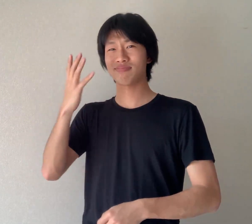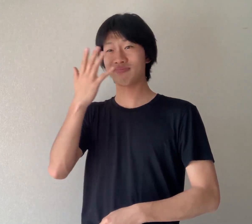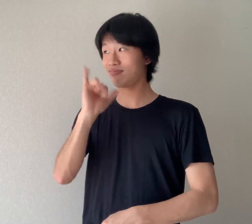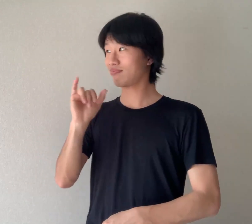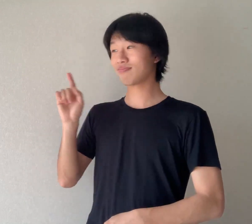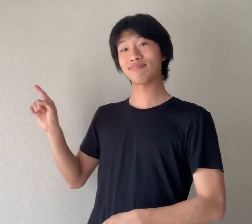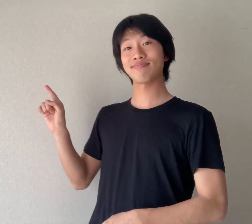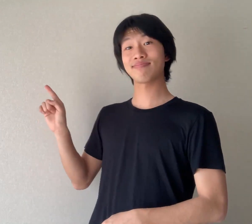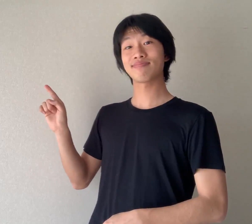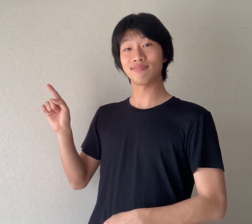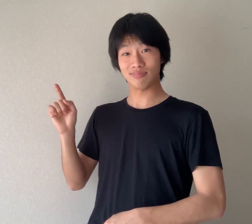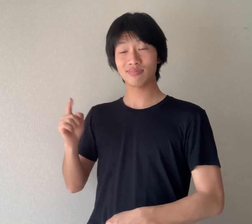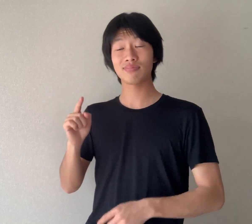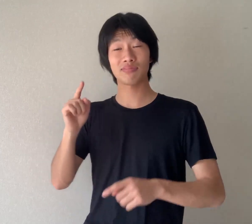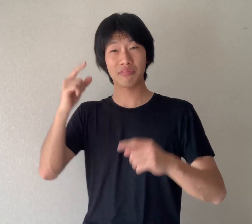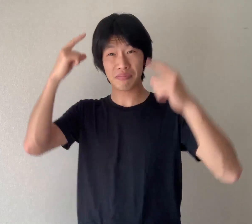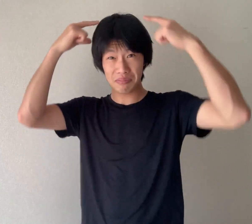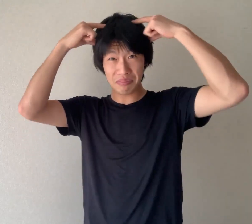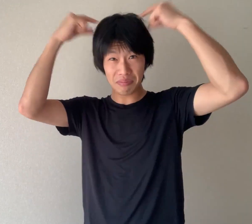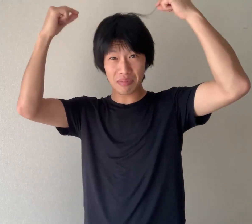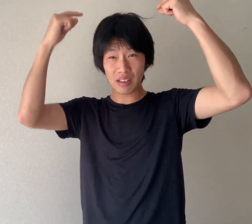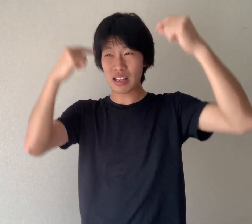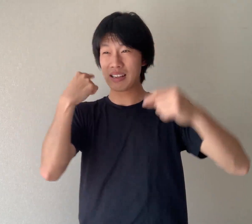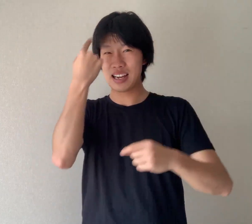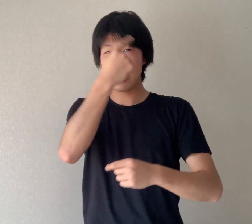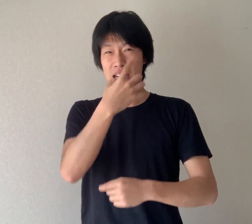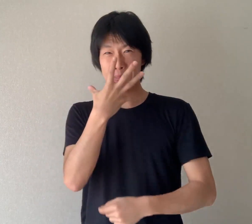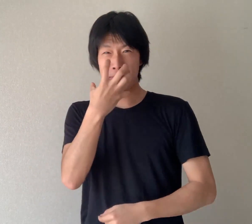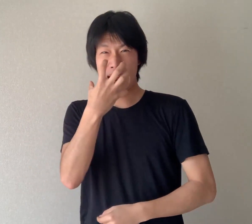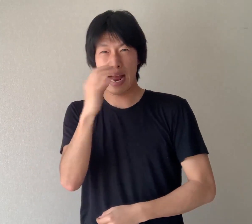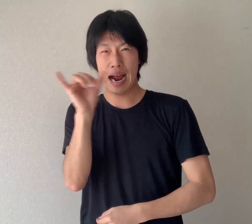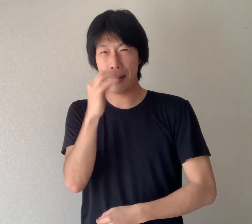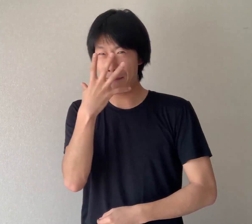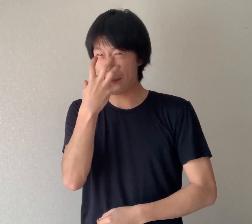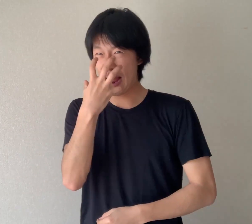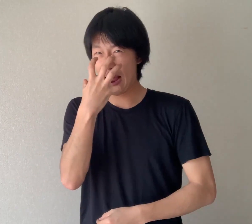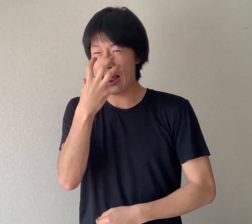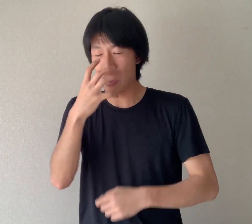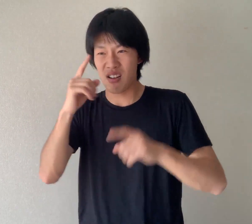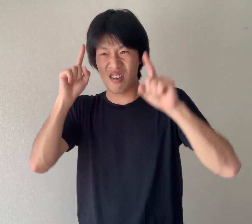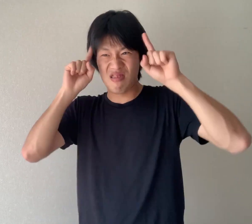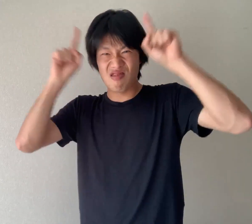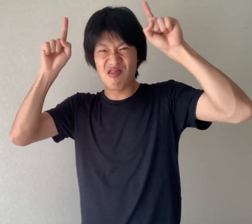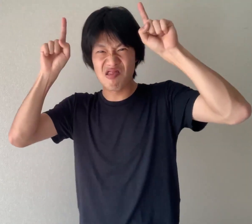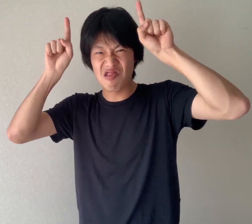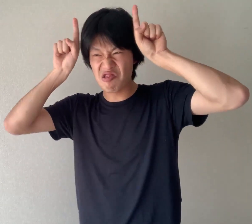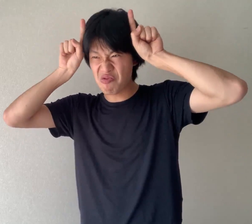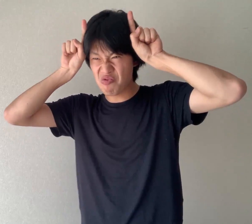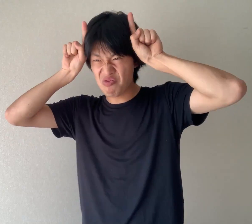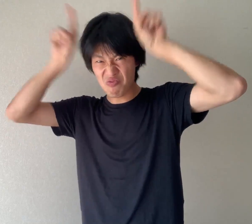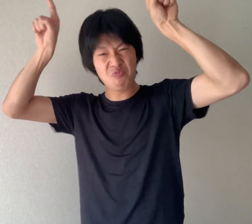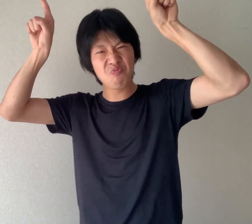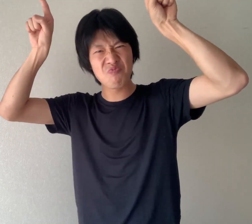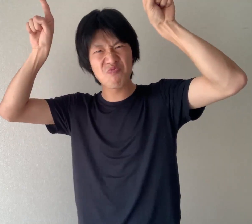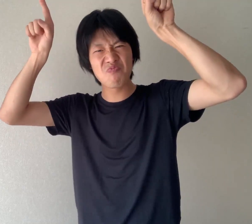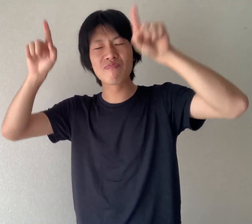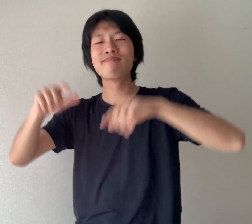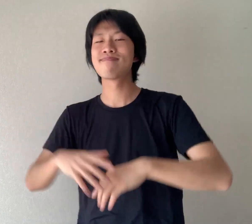Oni looks like this picture. It has two horns and its face looks mad. "okoru"